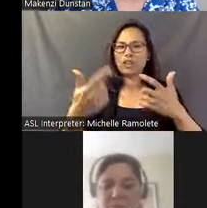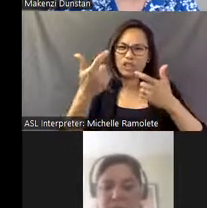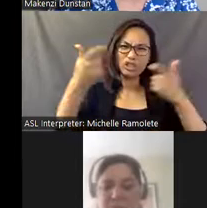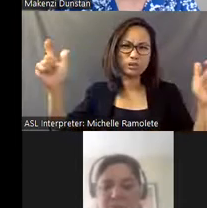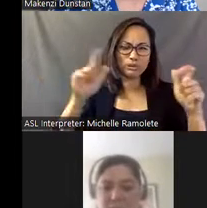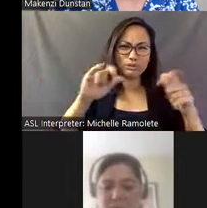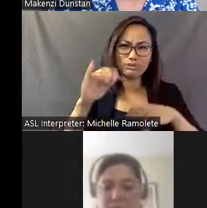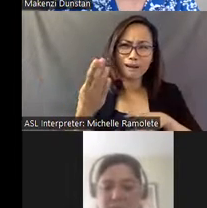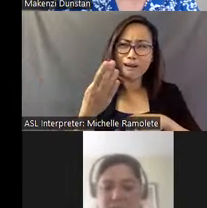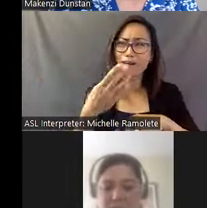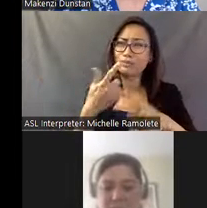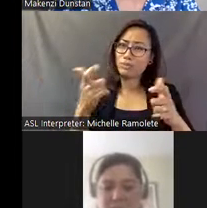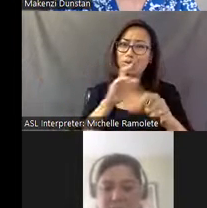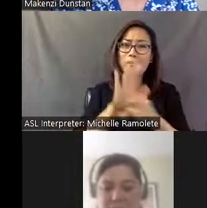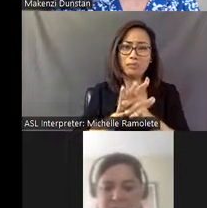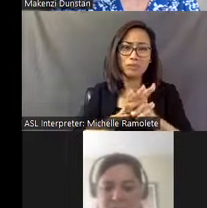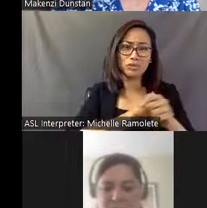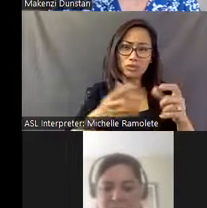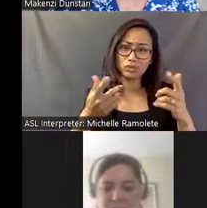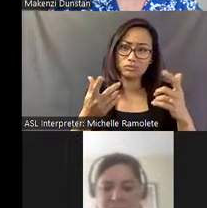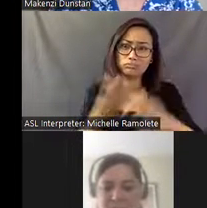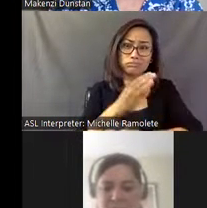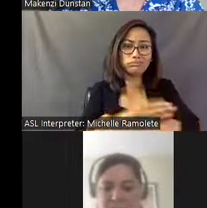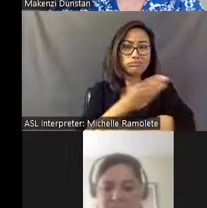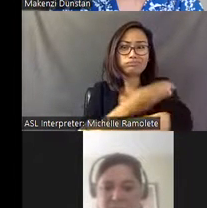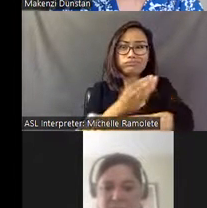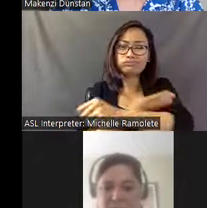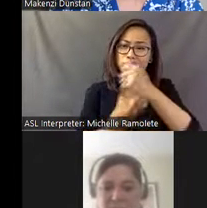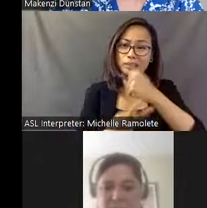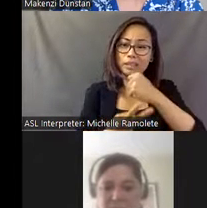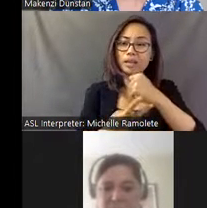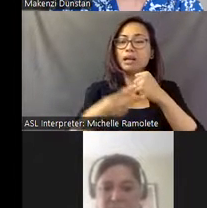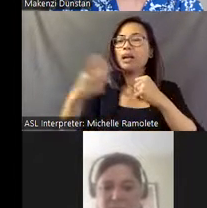And so there's a group in Buena Vista called the Historic Society that was second on his